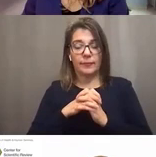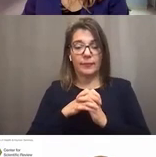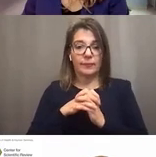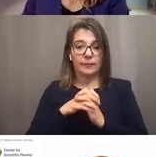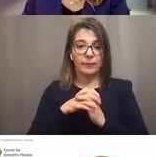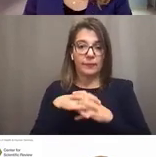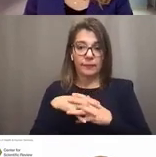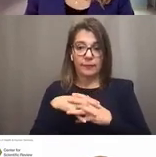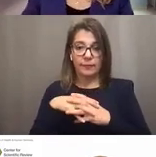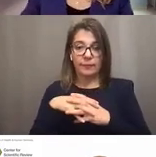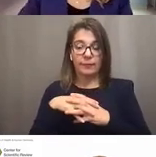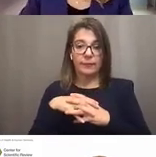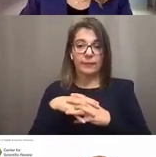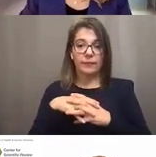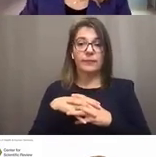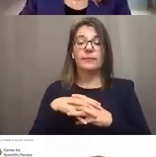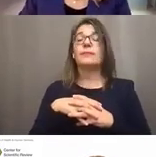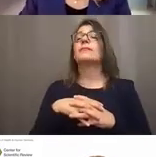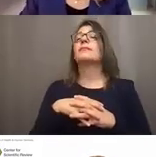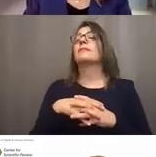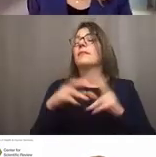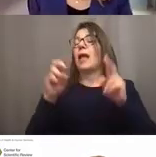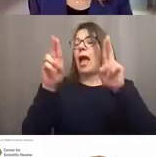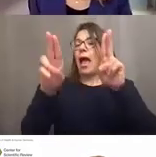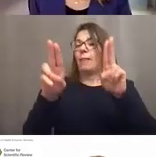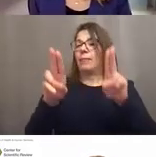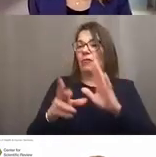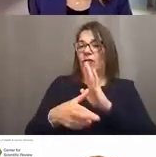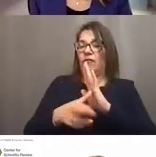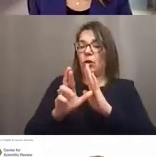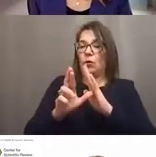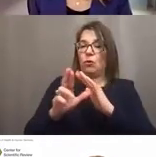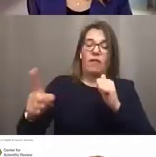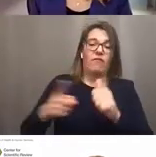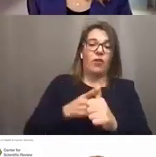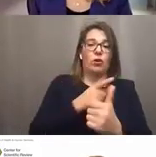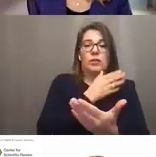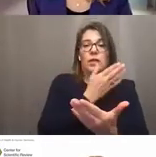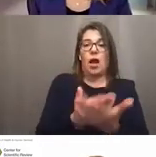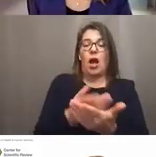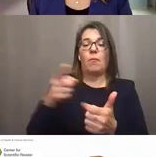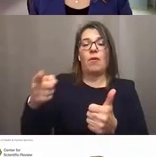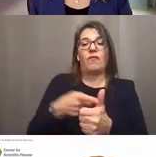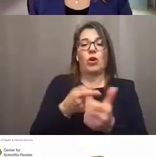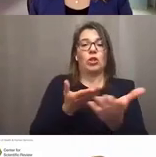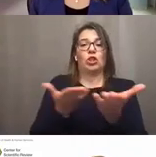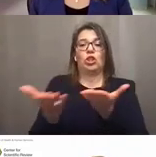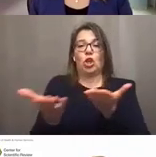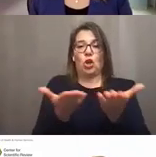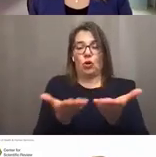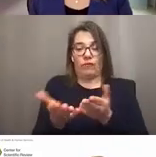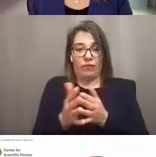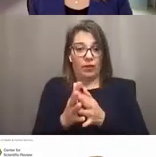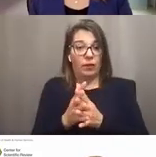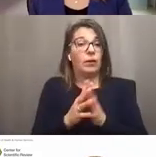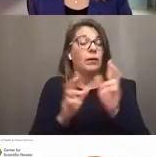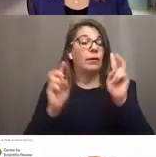So are applications reviewed on a first come, first serve basis? So I'm going to answer this question